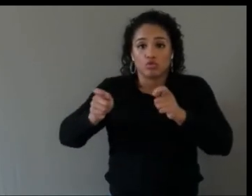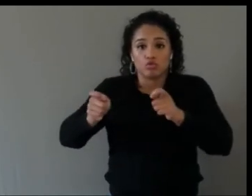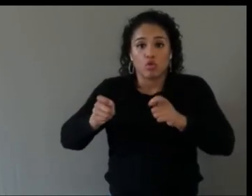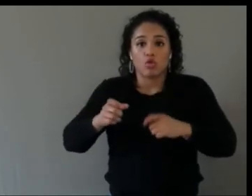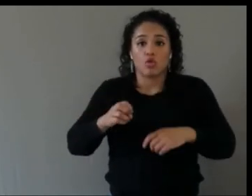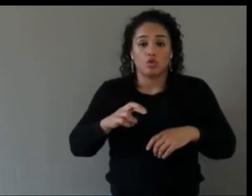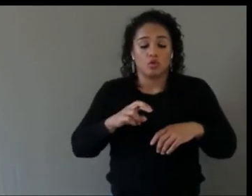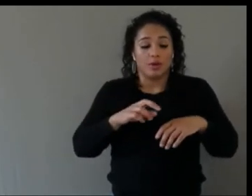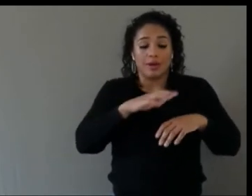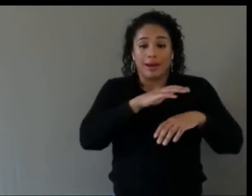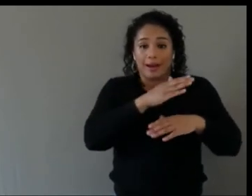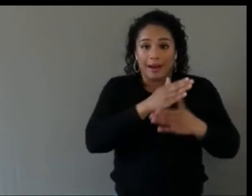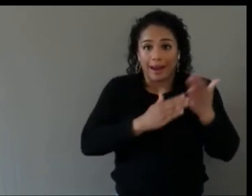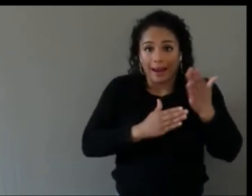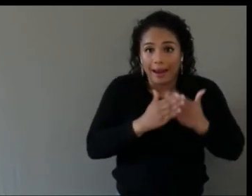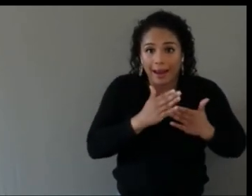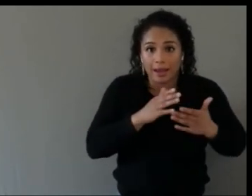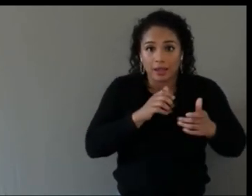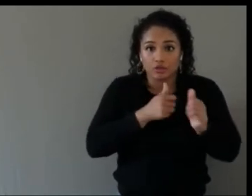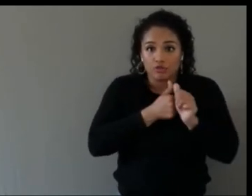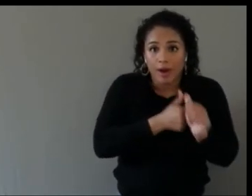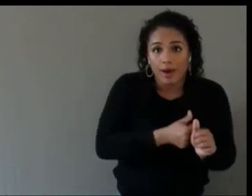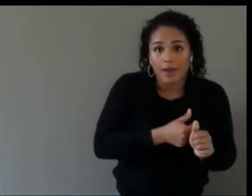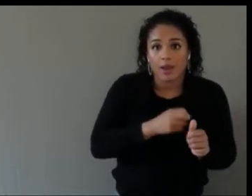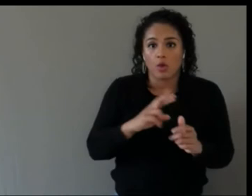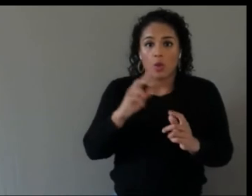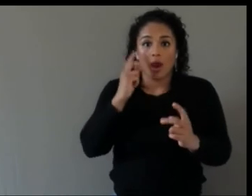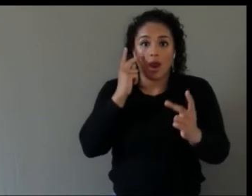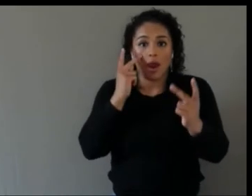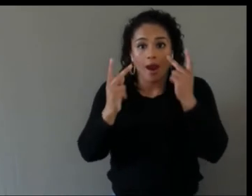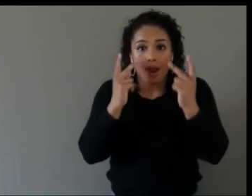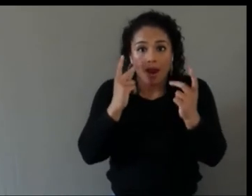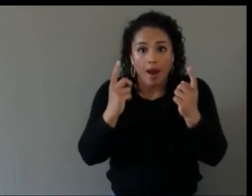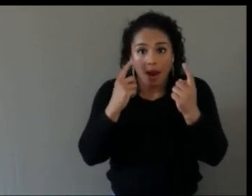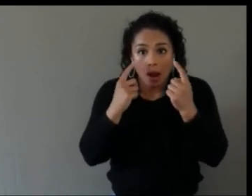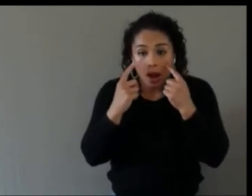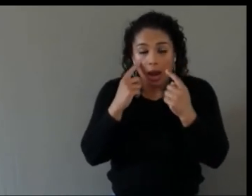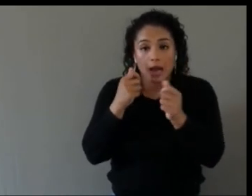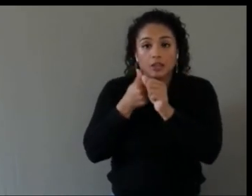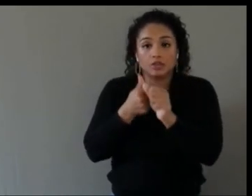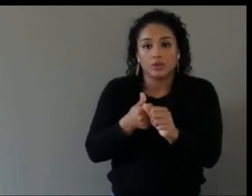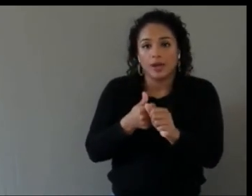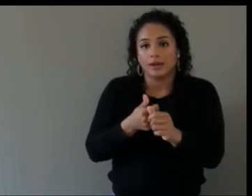you know, obviously with the participant's full, you know, permission, and of course